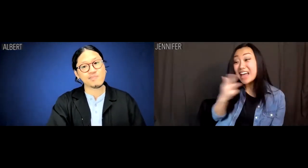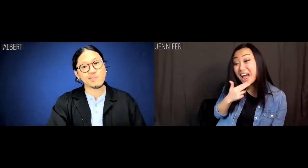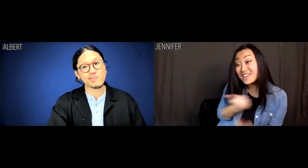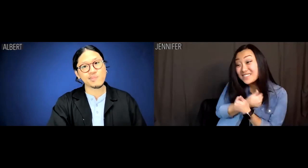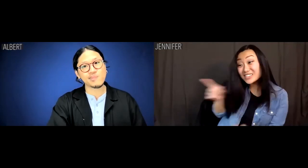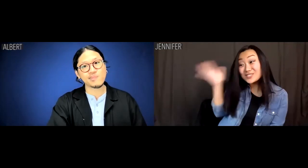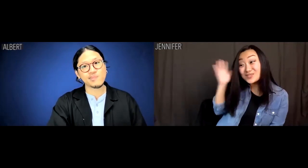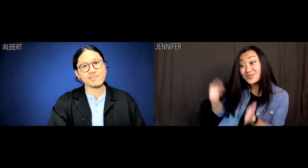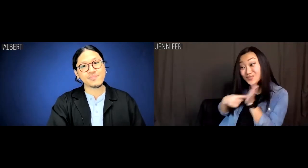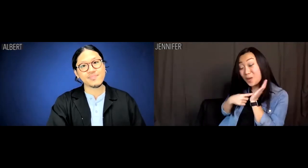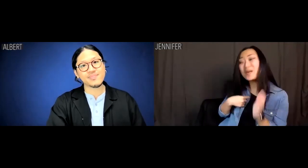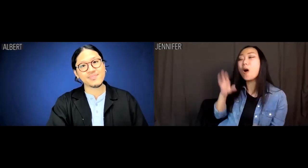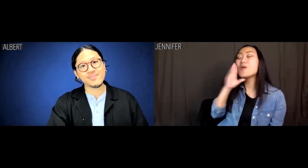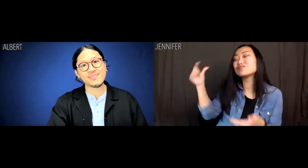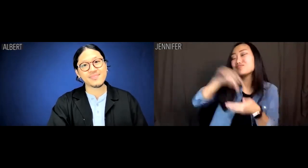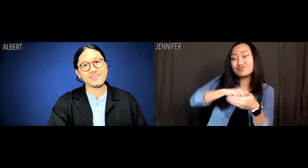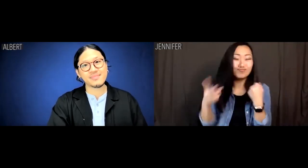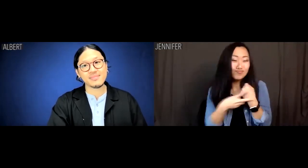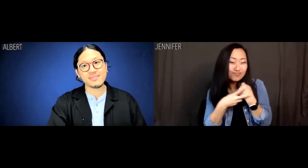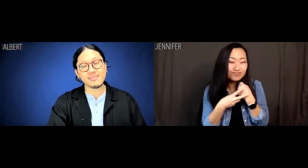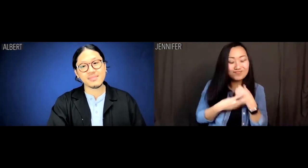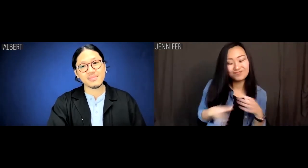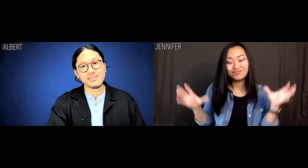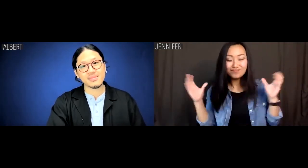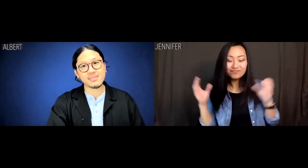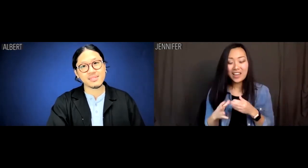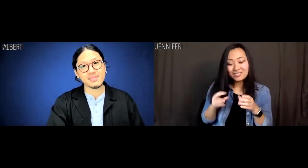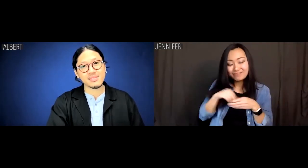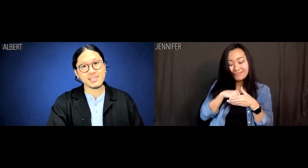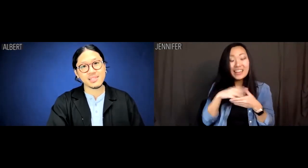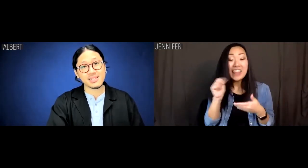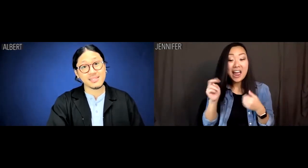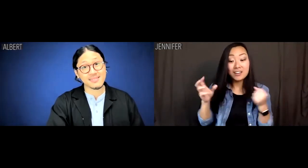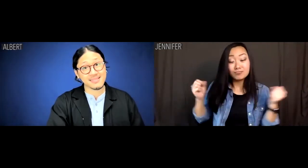I'll just store up the small modicum of affection you once showed for me,